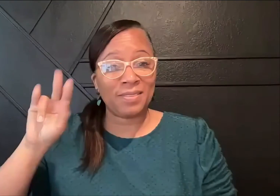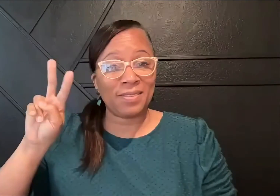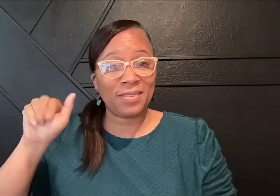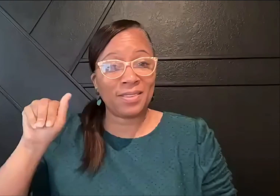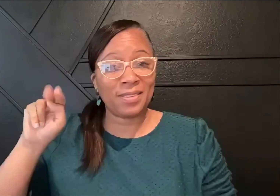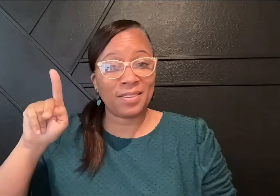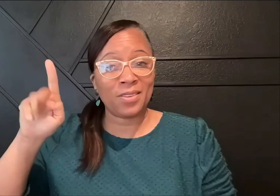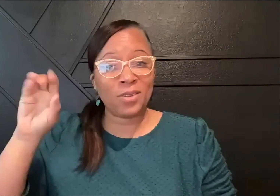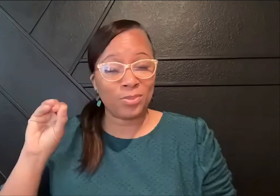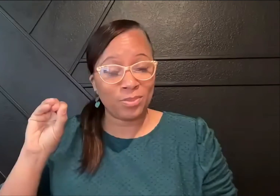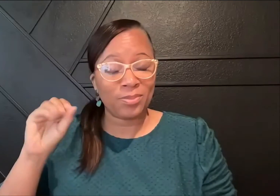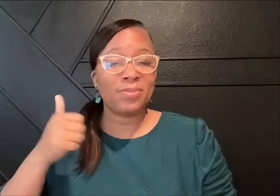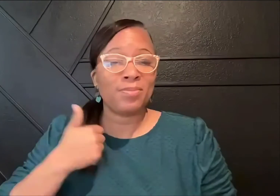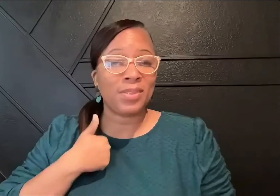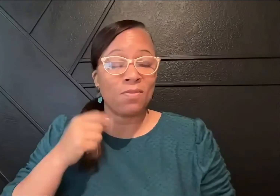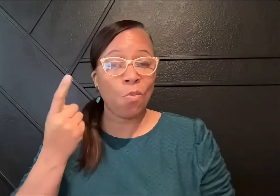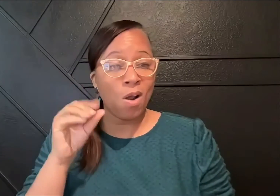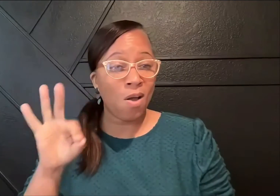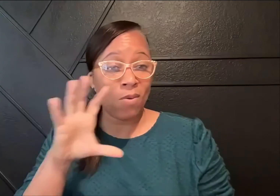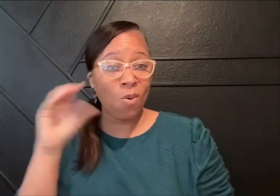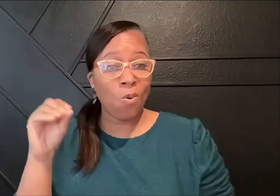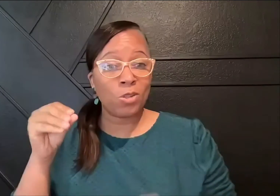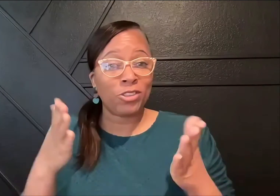I am Tia Ivanko.